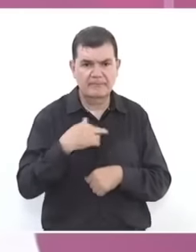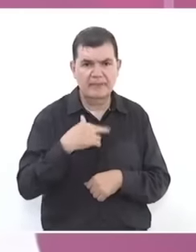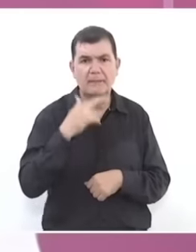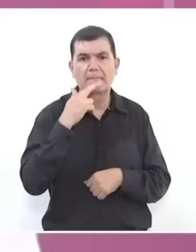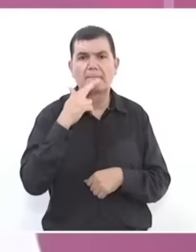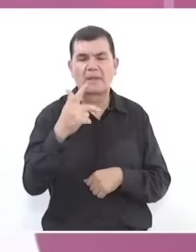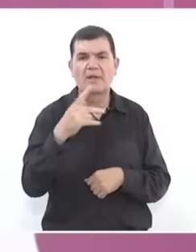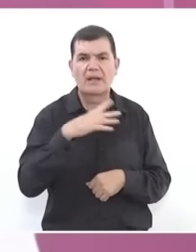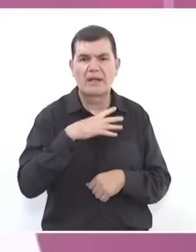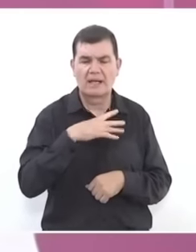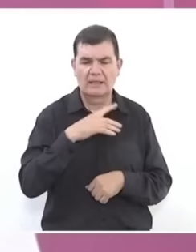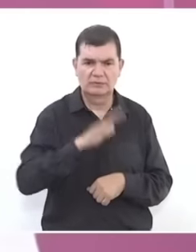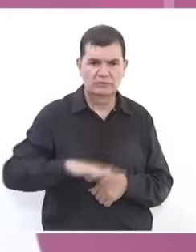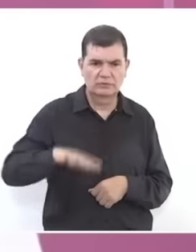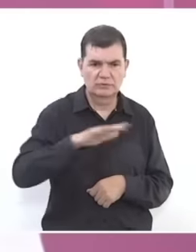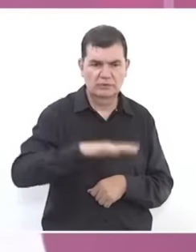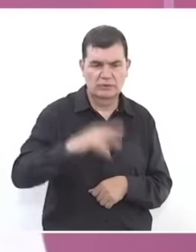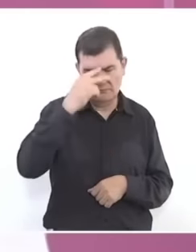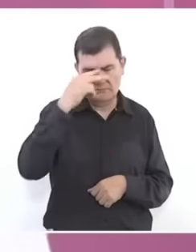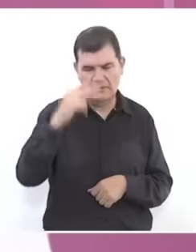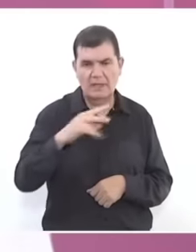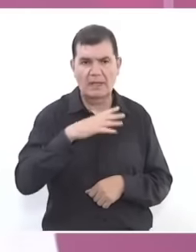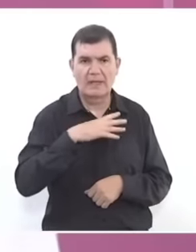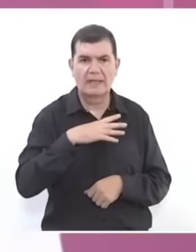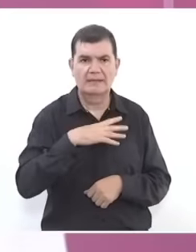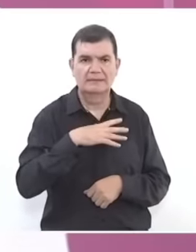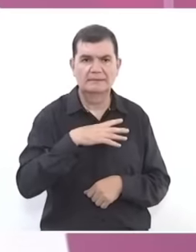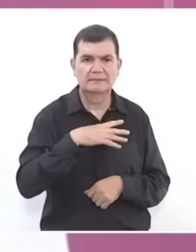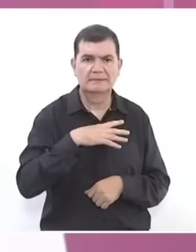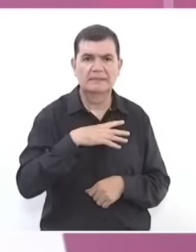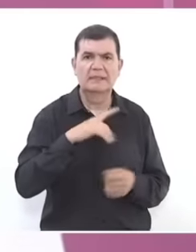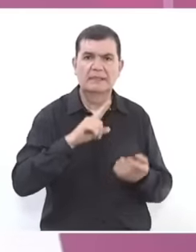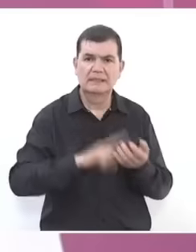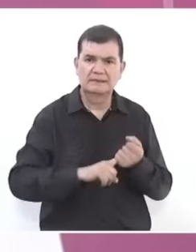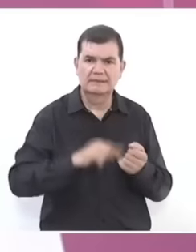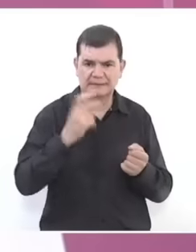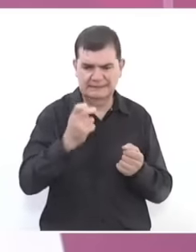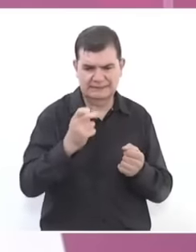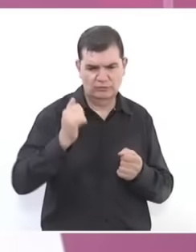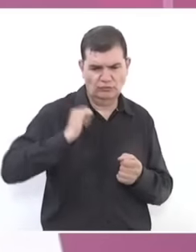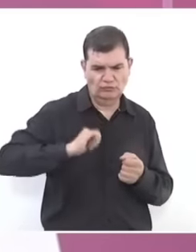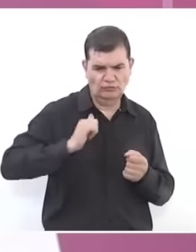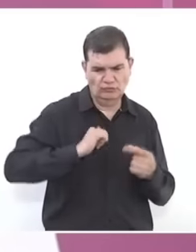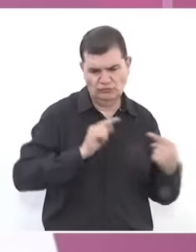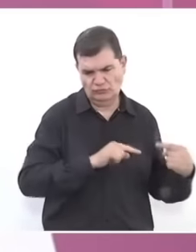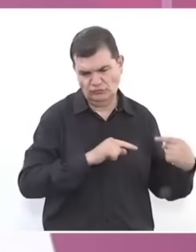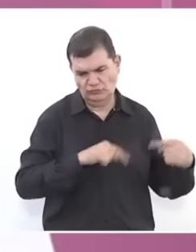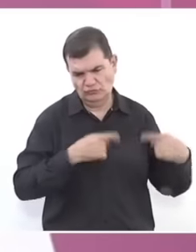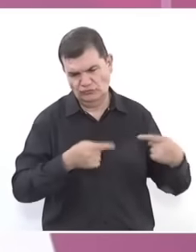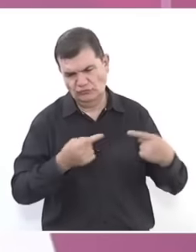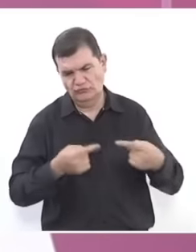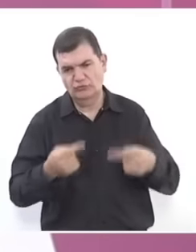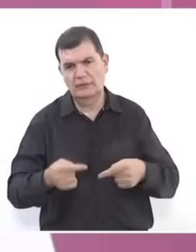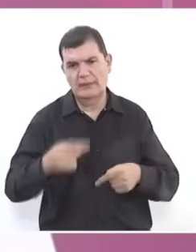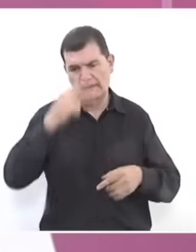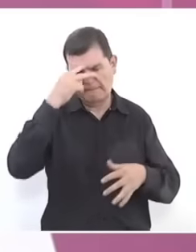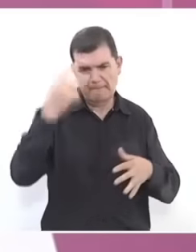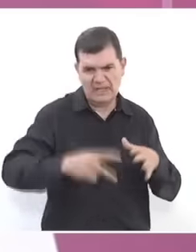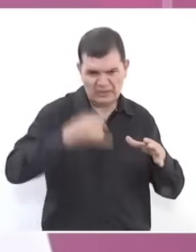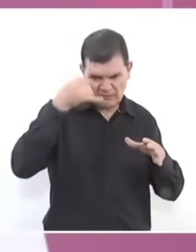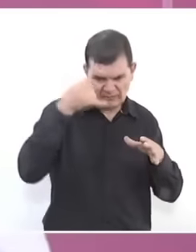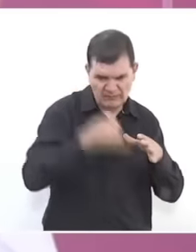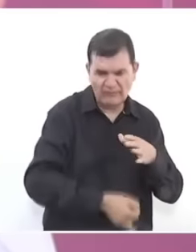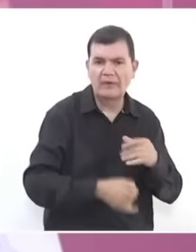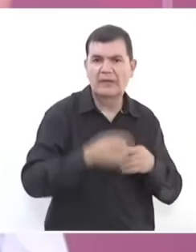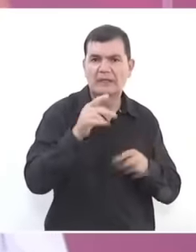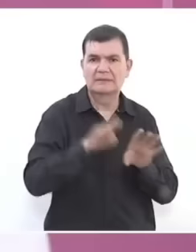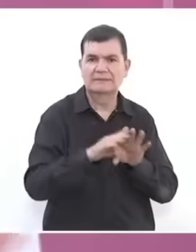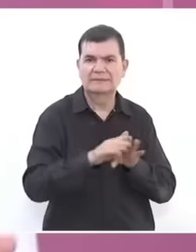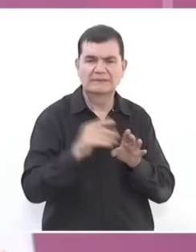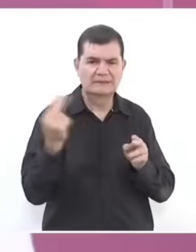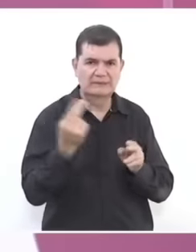we Mexicans have today comes from that time in deep Mexico but I have to prove it